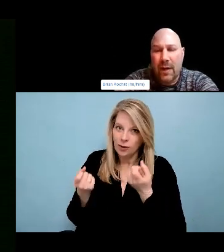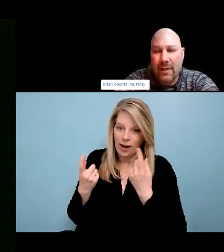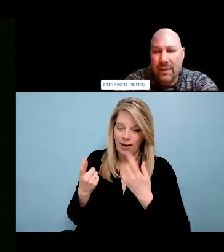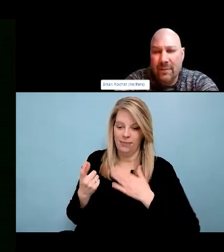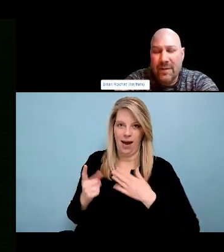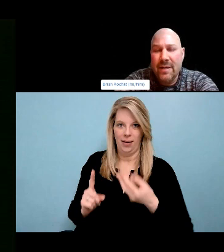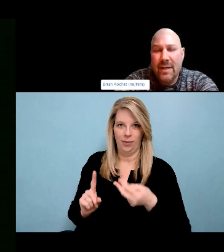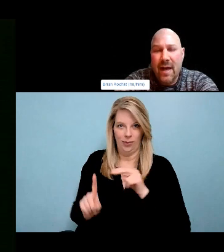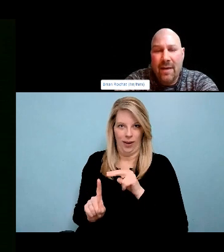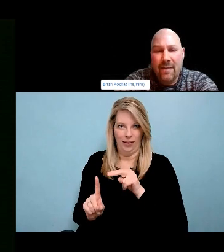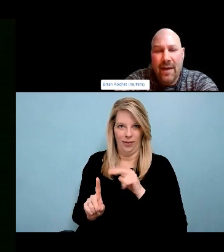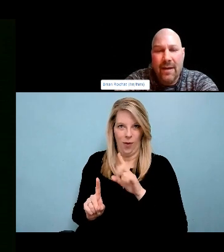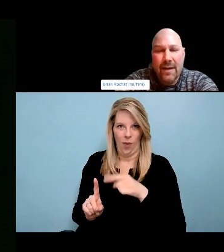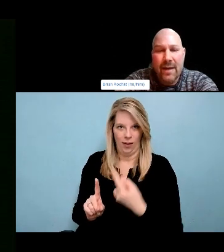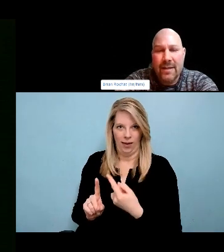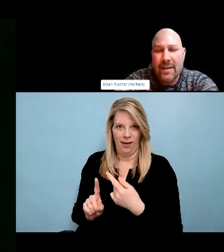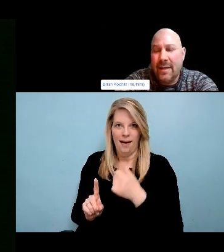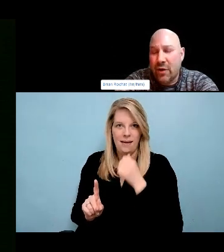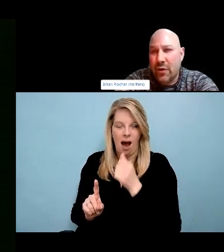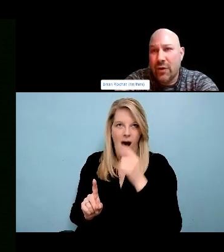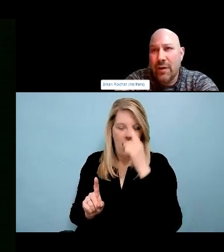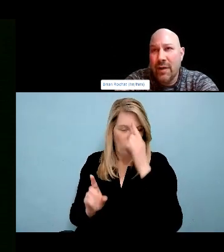to just acknowledge my ancestors and how we got here.